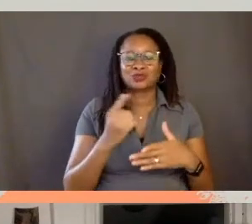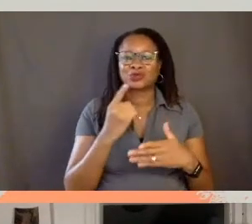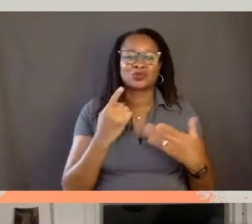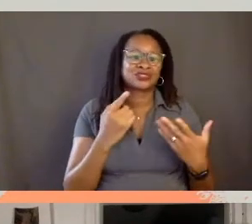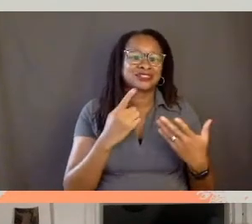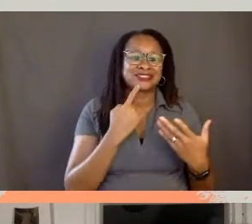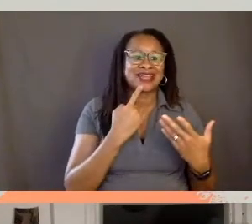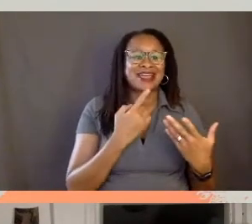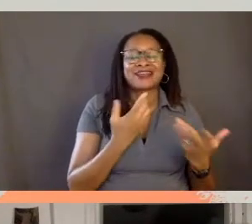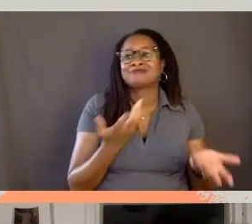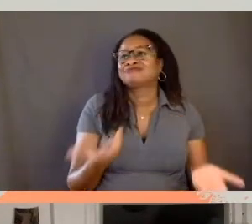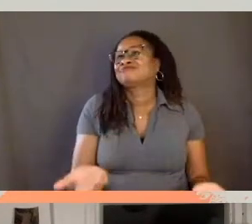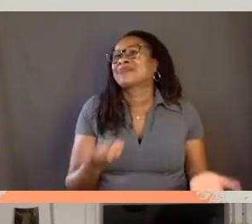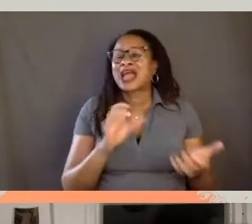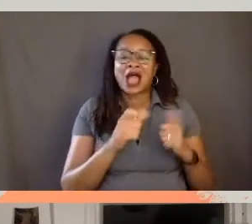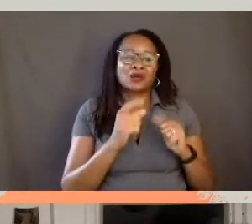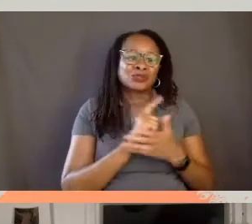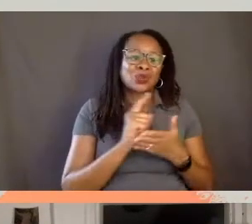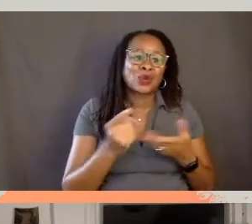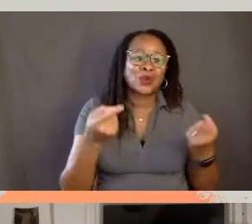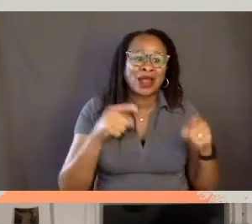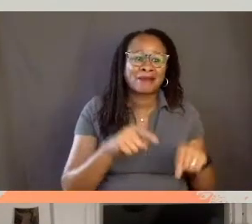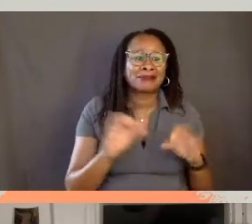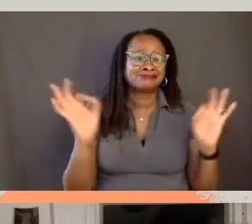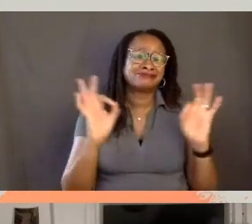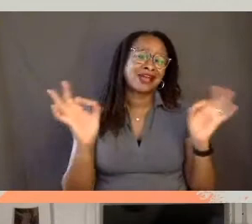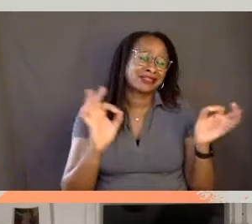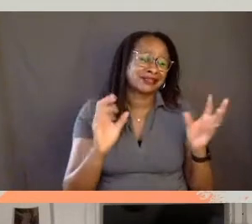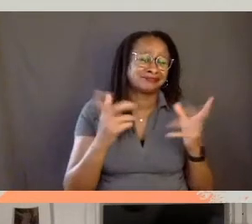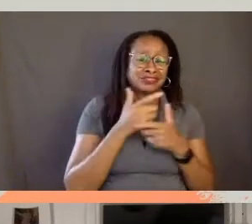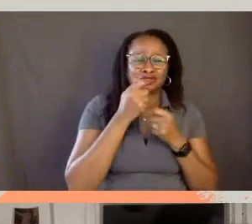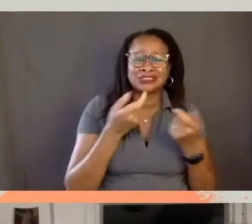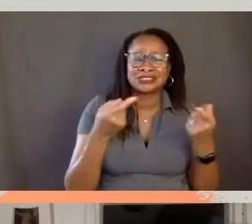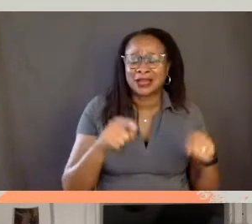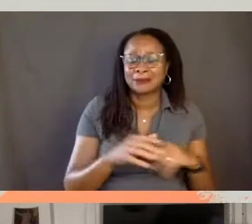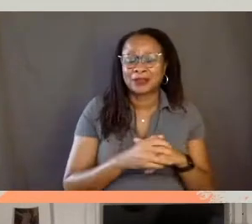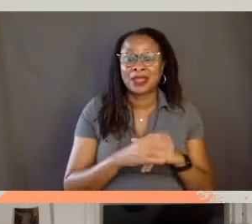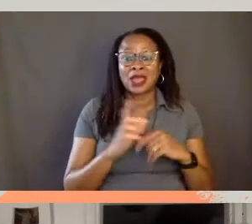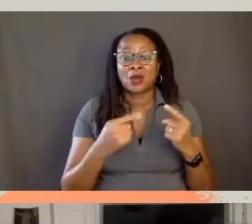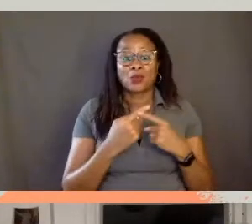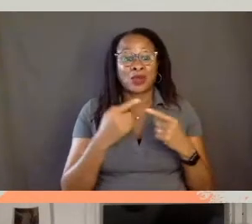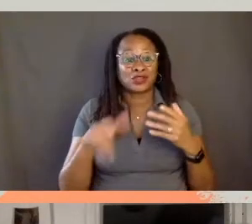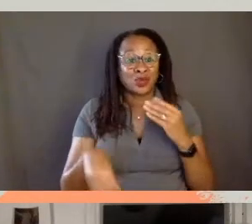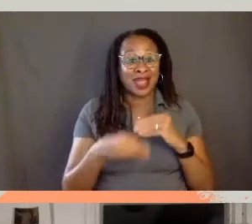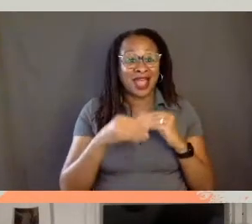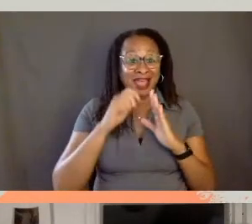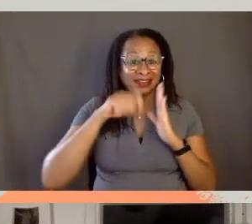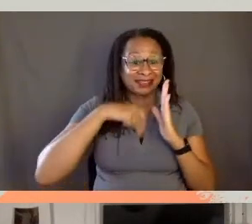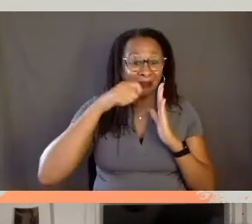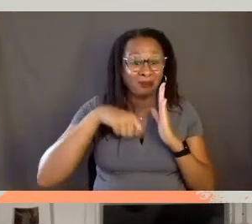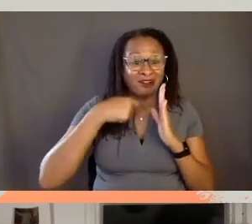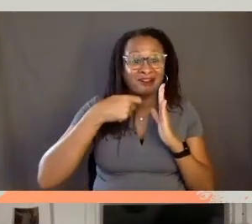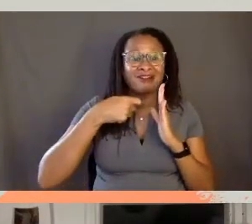How was, what just happened? Nothing, nothing eventful. When you put a camera up, all of a sudden you have the chance